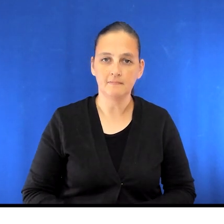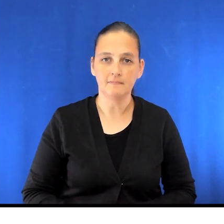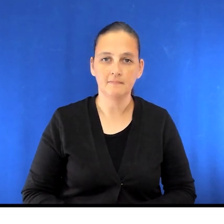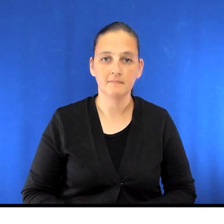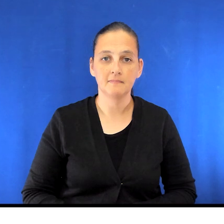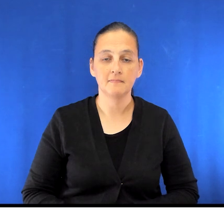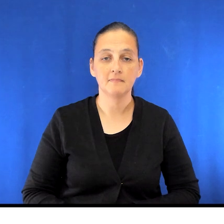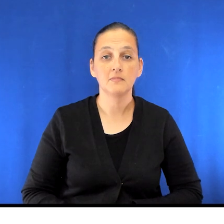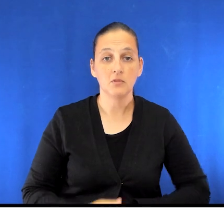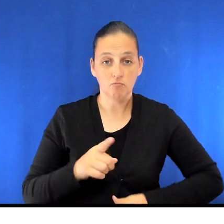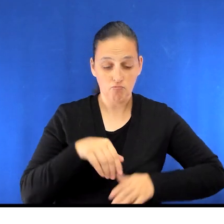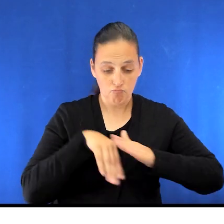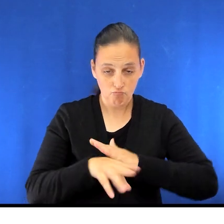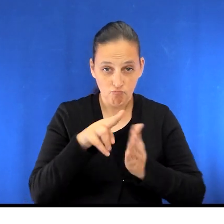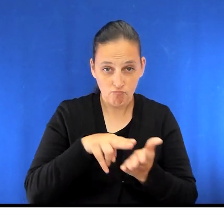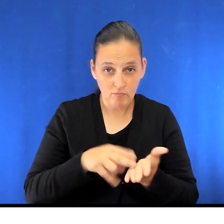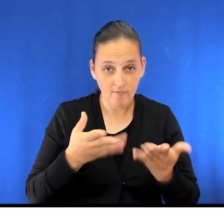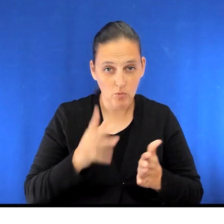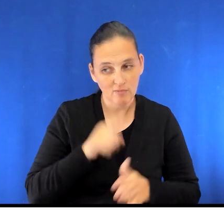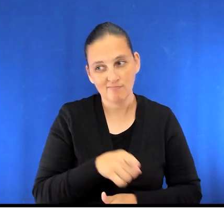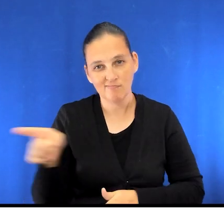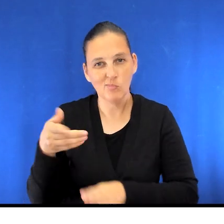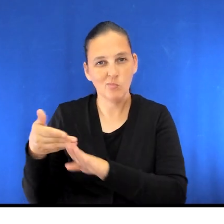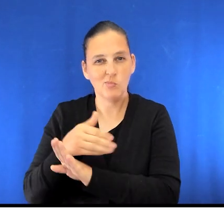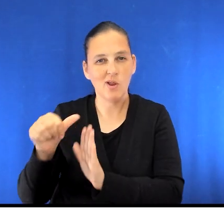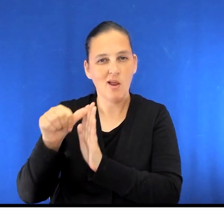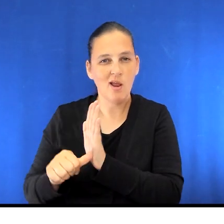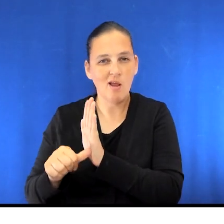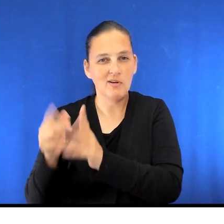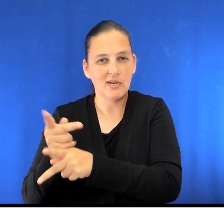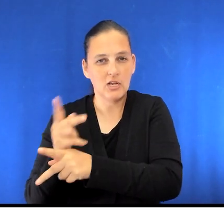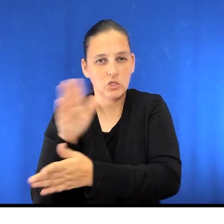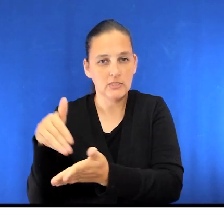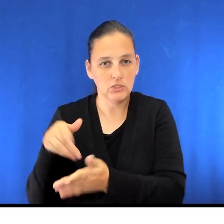from admitting you will then go to the Perioperative Care Center. Here, you may be asked to wash